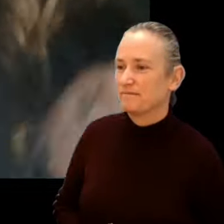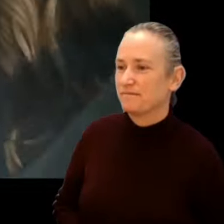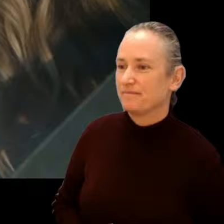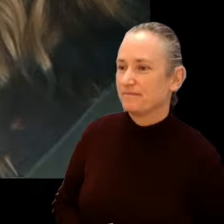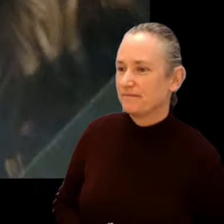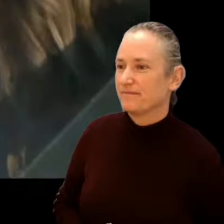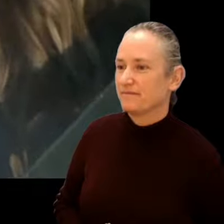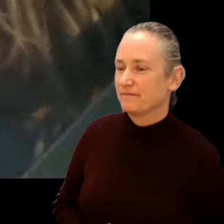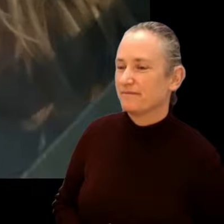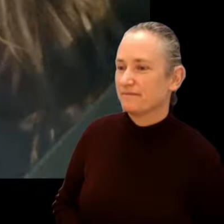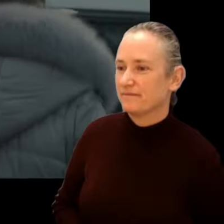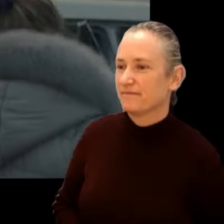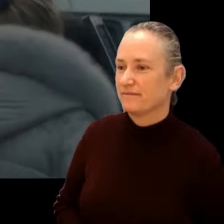Ali, what are you doing?